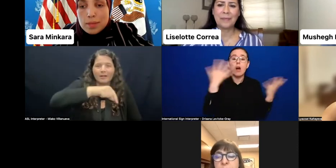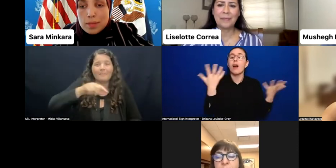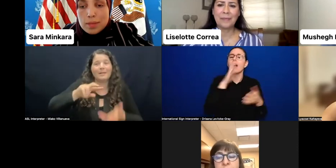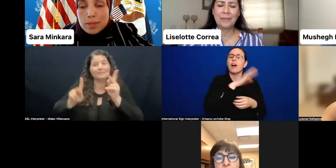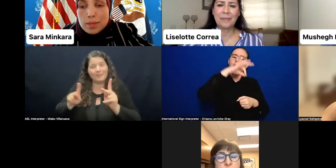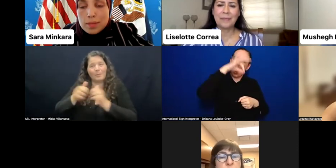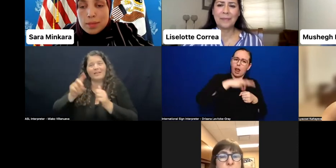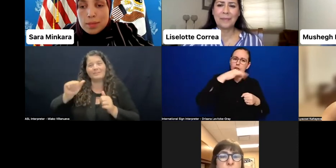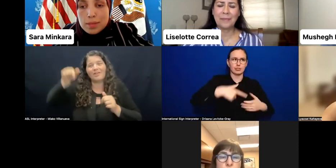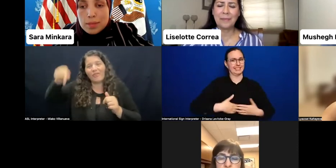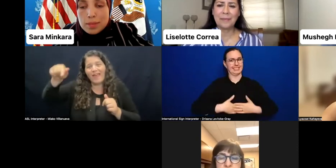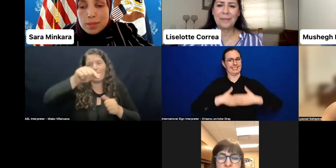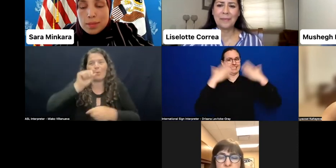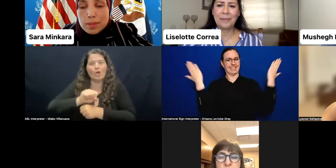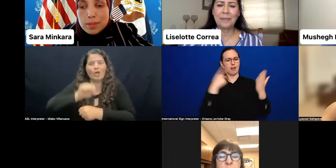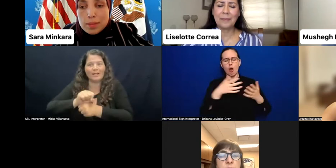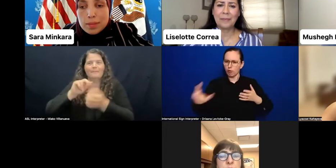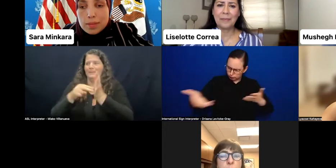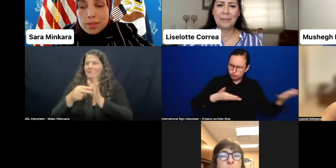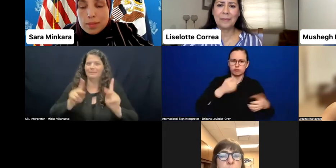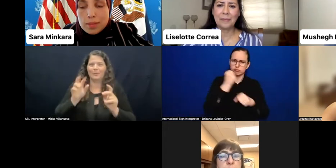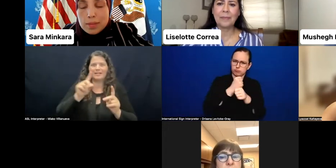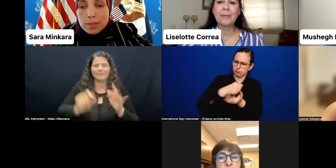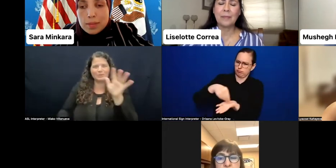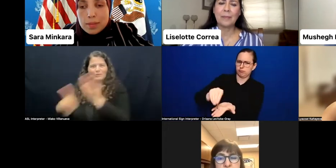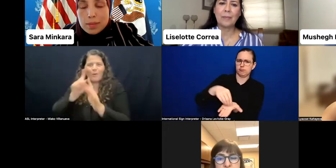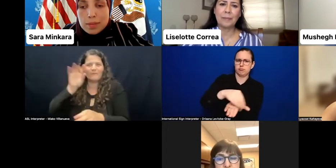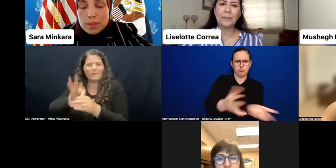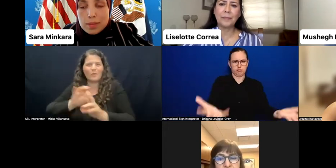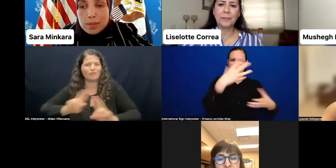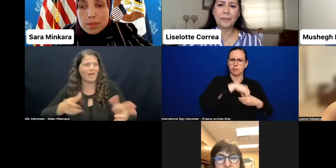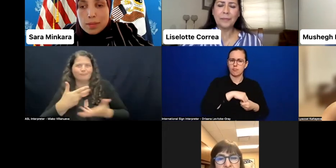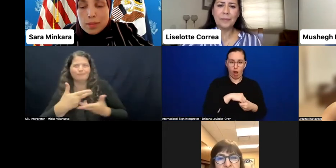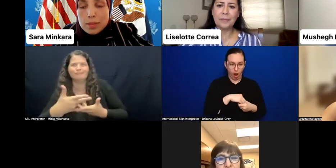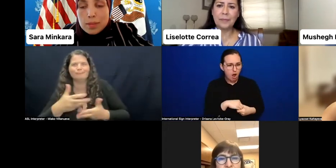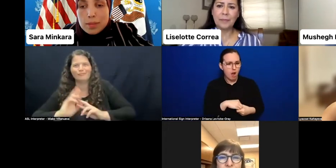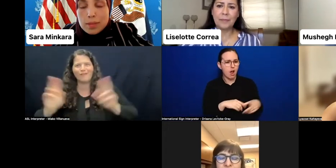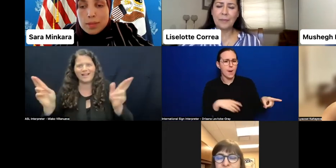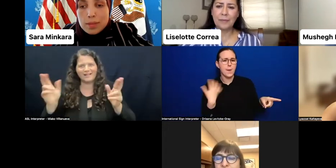on how to ensure quality service for voters with disabilities.